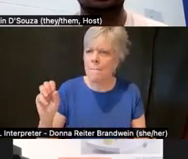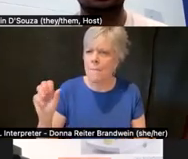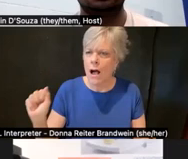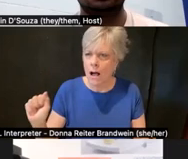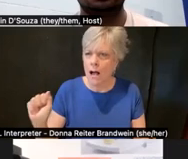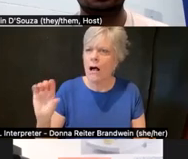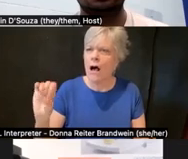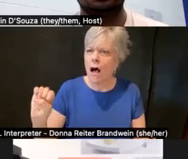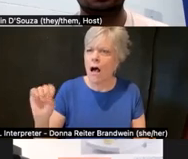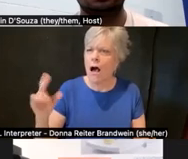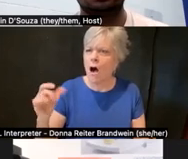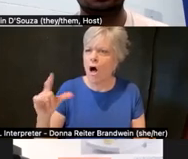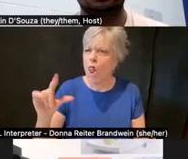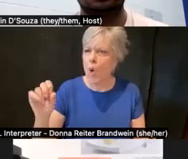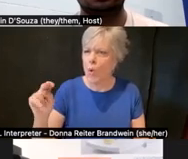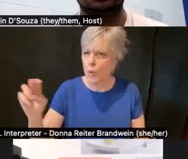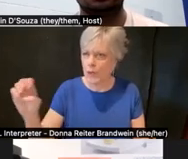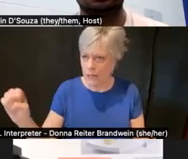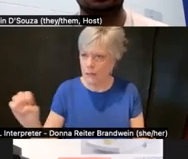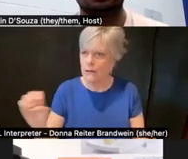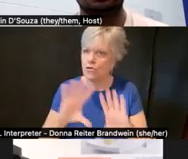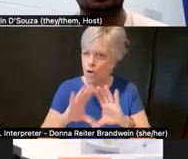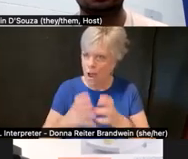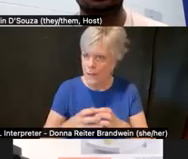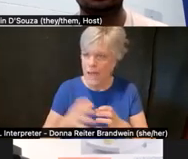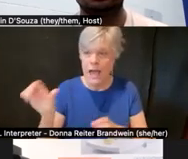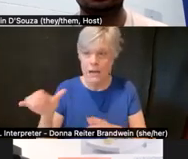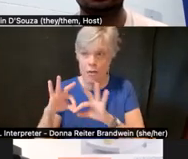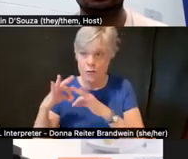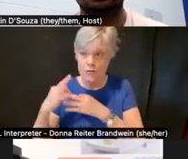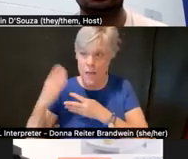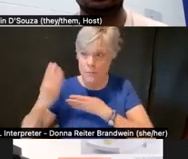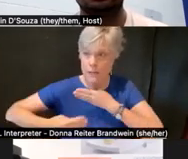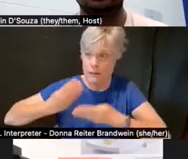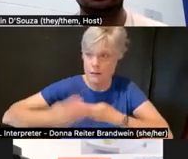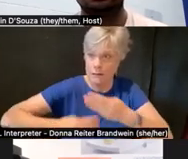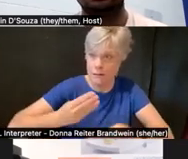and other familial descendants of the Verona Band.